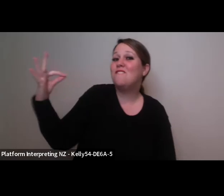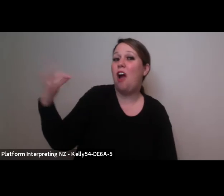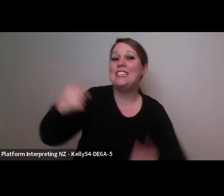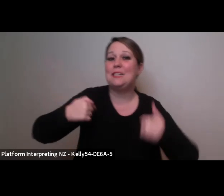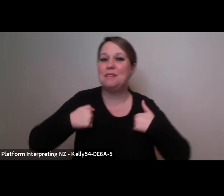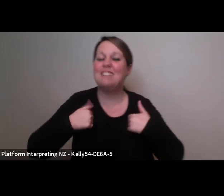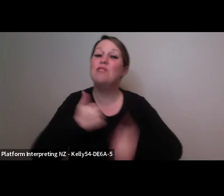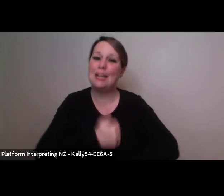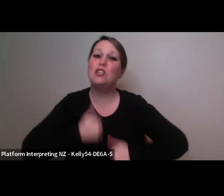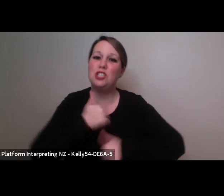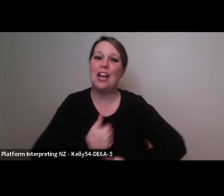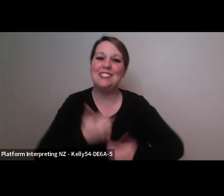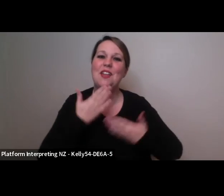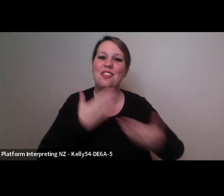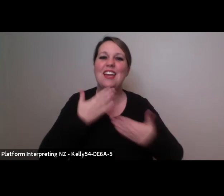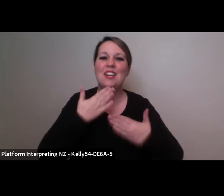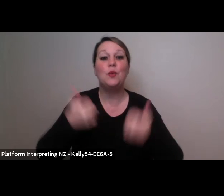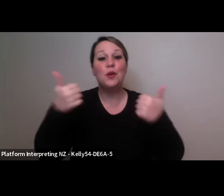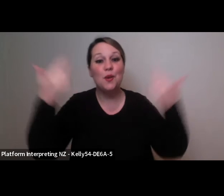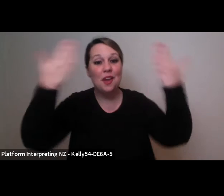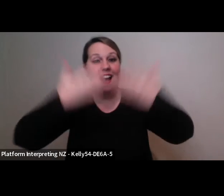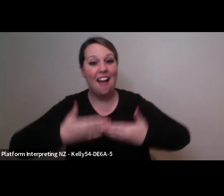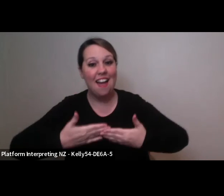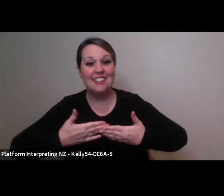thank you good night everyone.Thanks for tuning in see you next time.